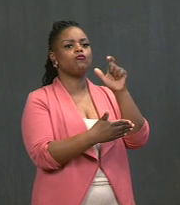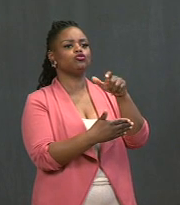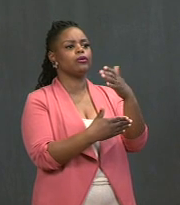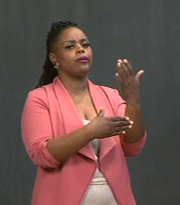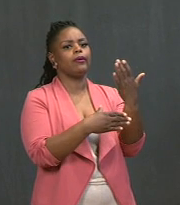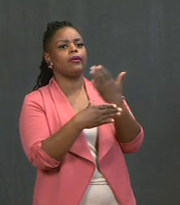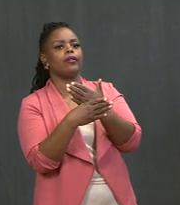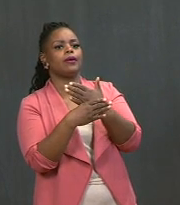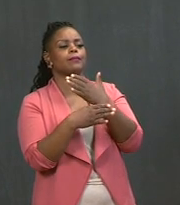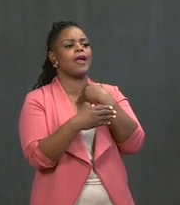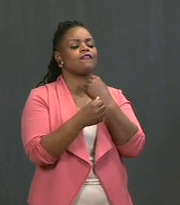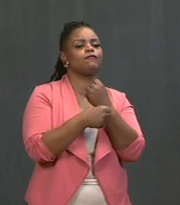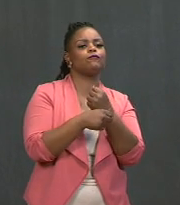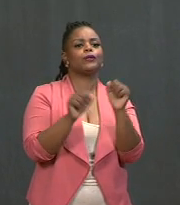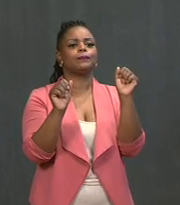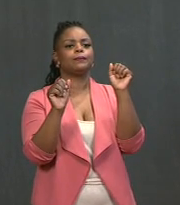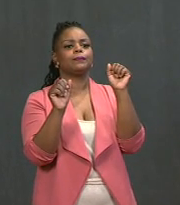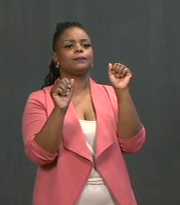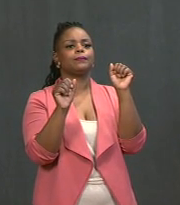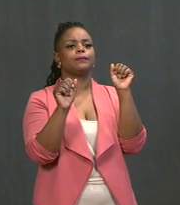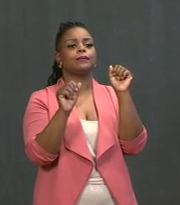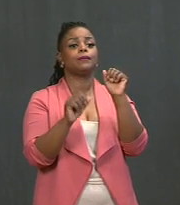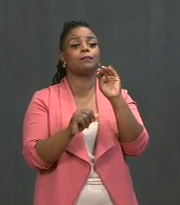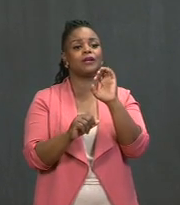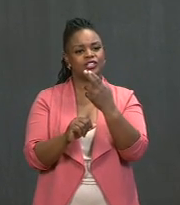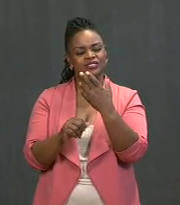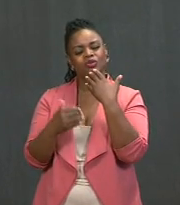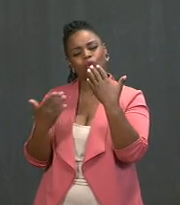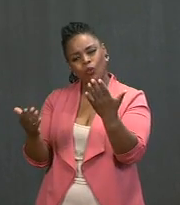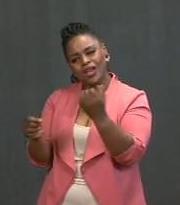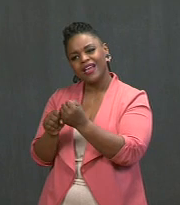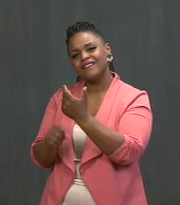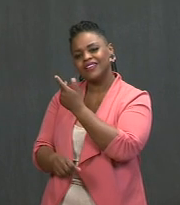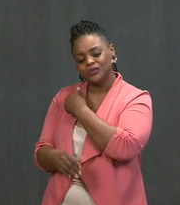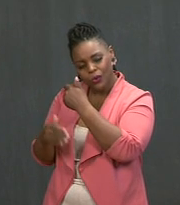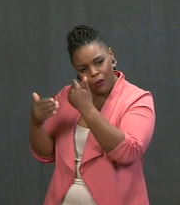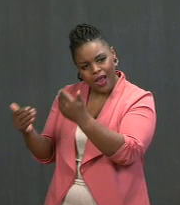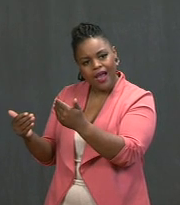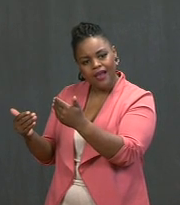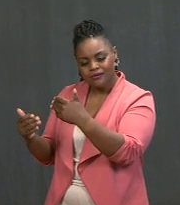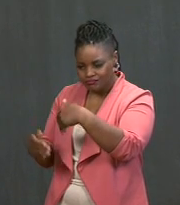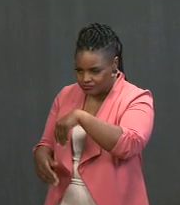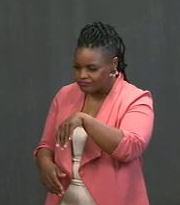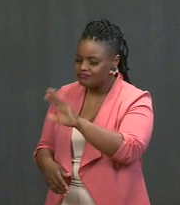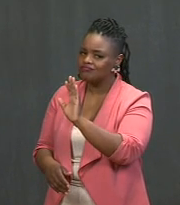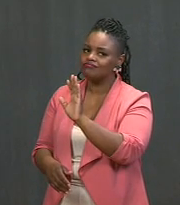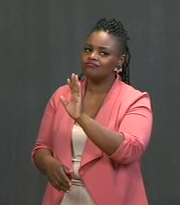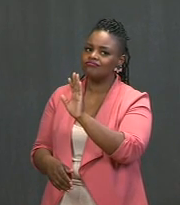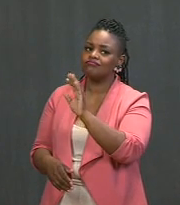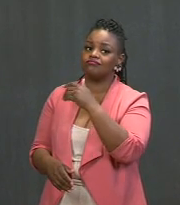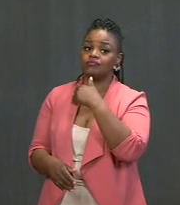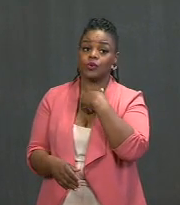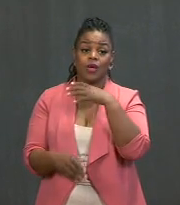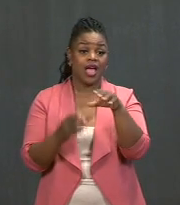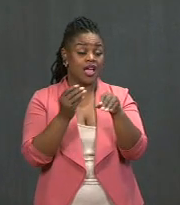And he's saying, "No, no, take the vaccine. Take the vaccine." And I'll add a phrase he didn't but I think he believes: